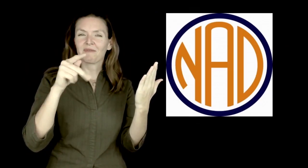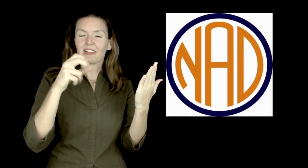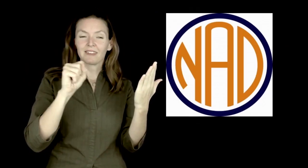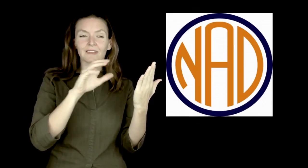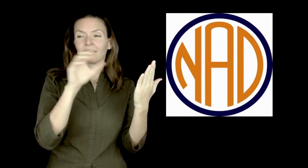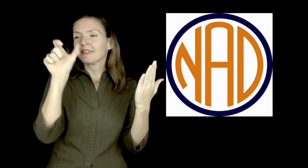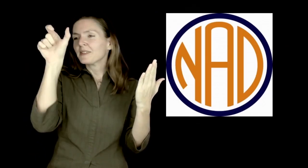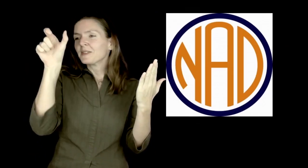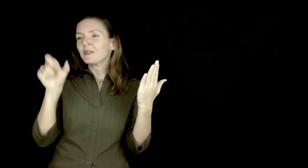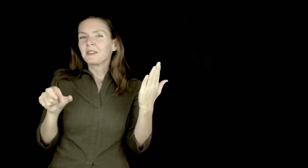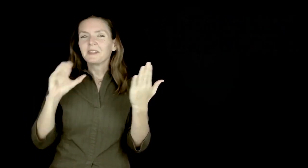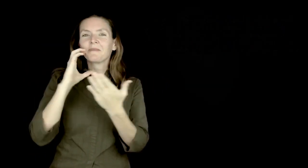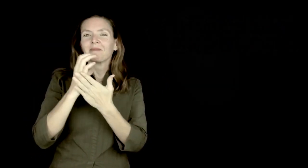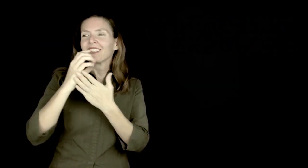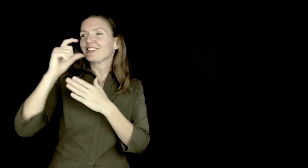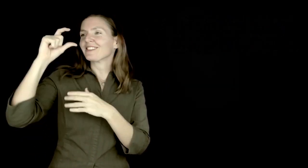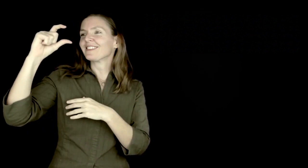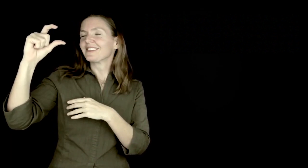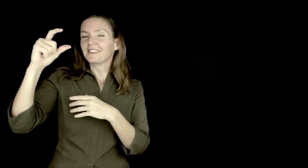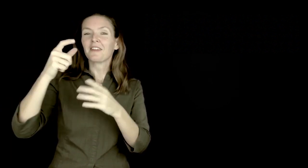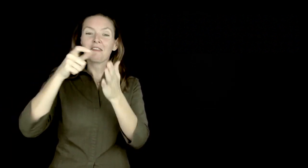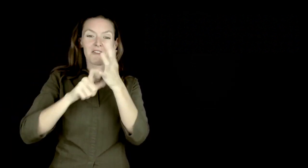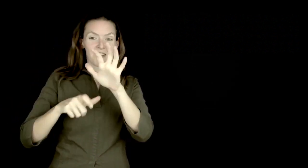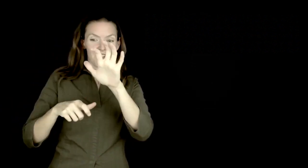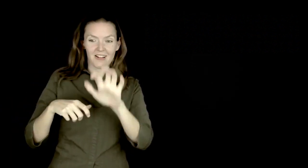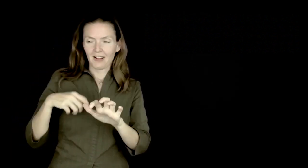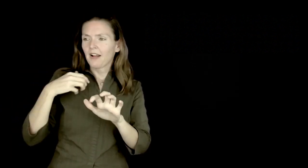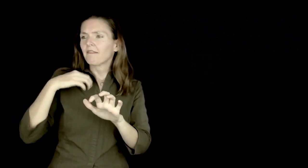[Image: NAD logo with NAD in orange-red font inside a blue circle on a white background].